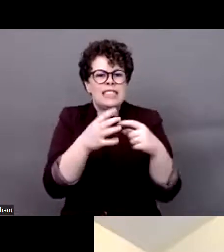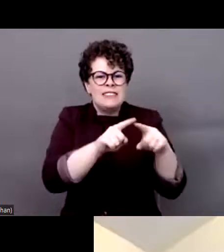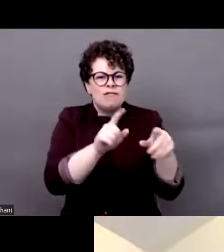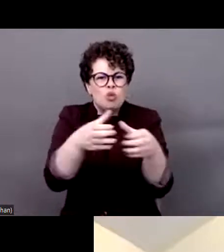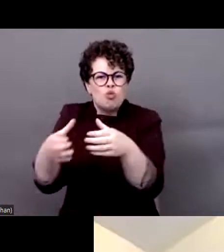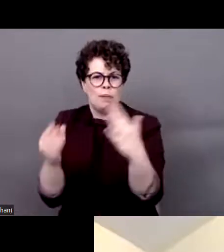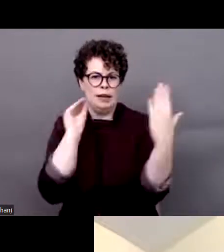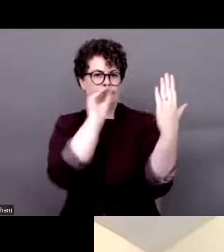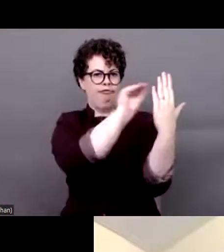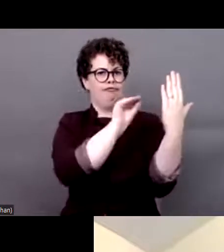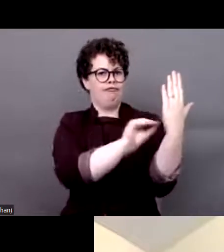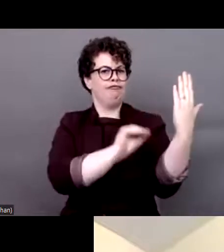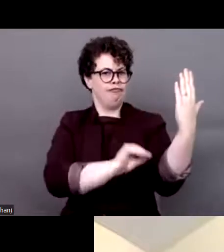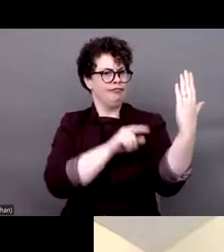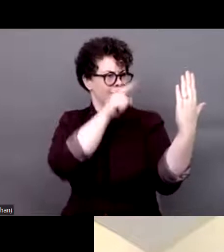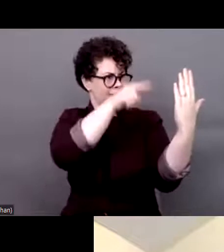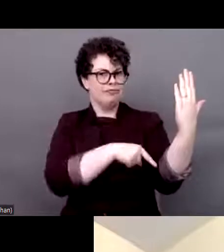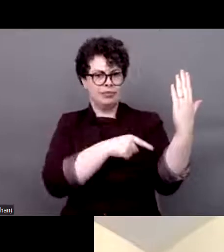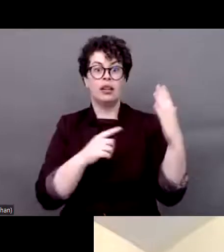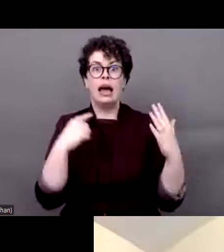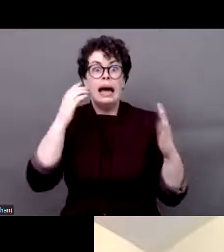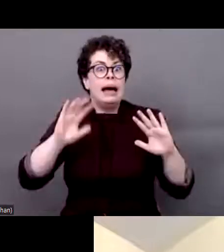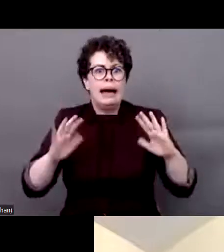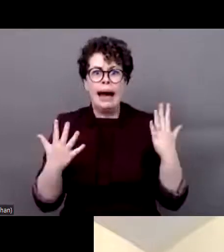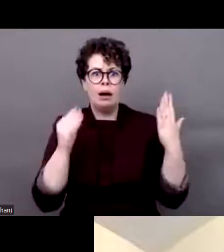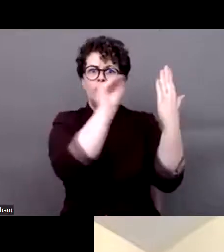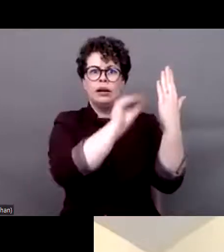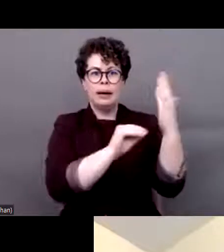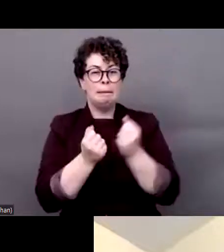of intersectionality. Led by organizations of people